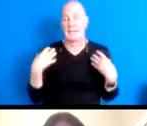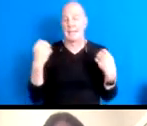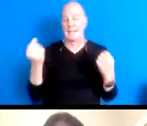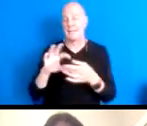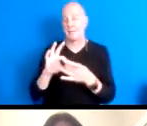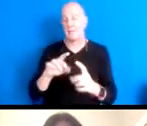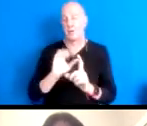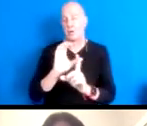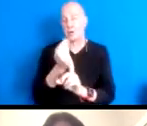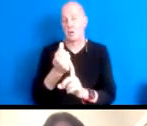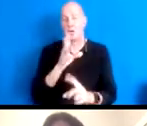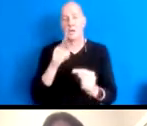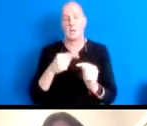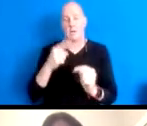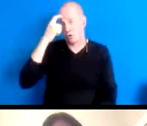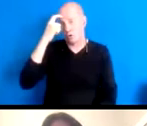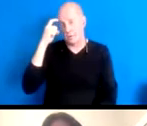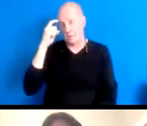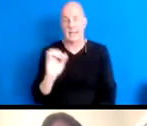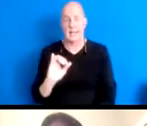16:24:24 As of trauma as inter generational.